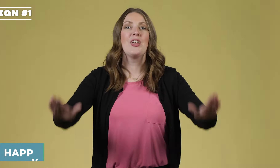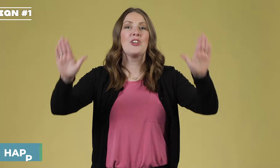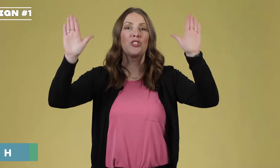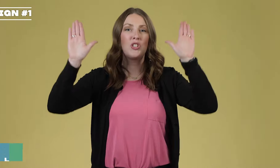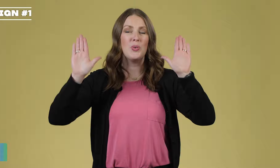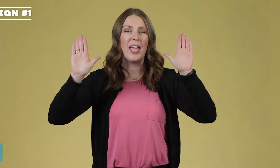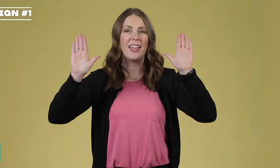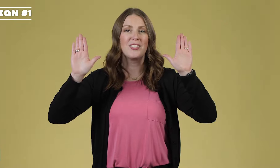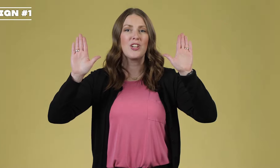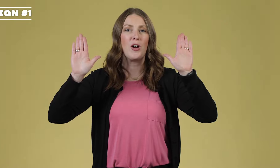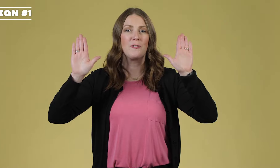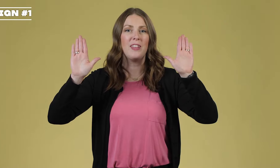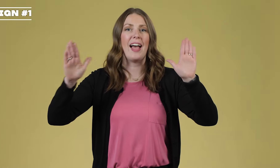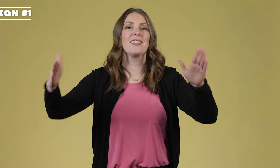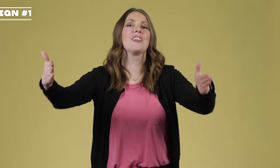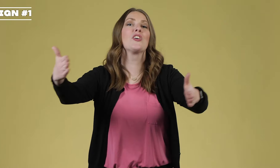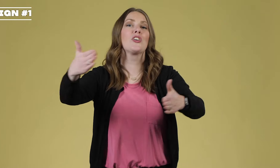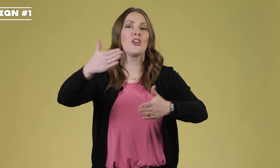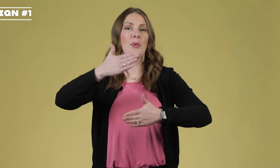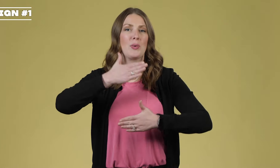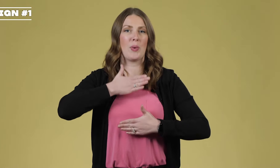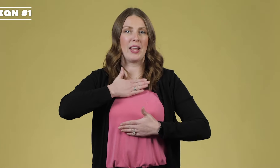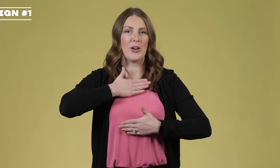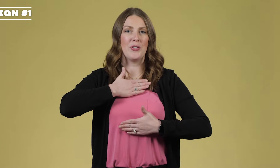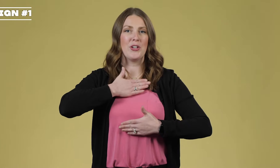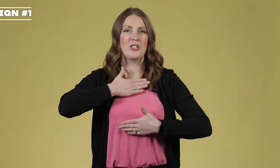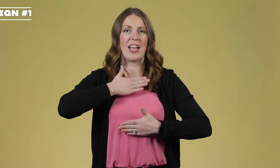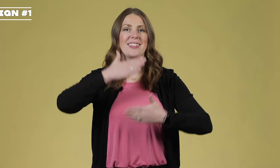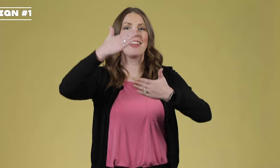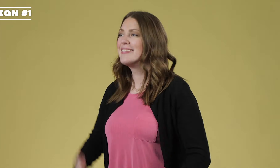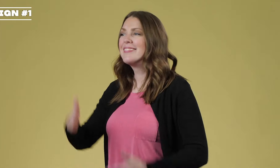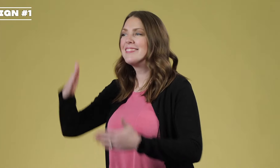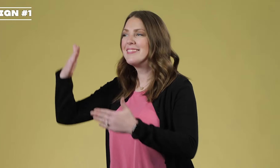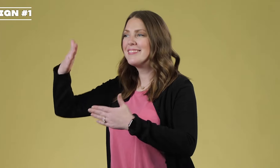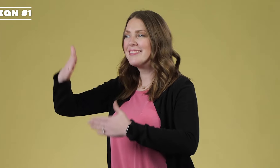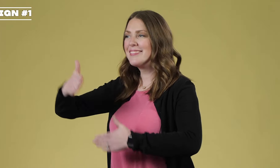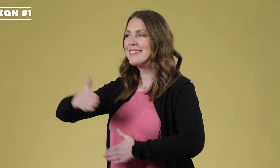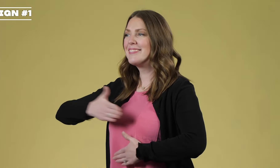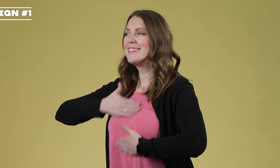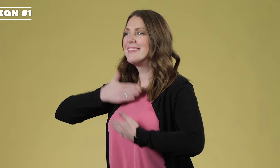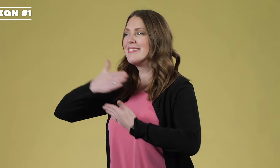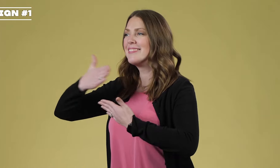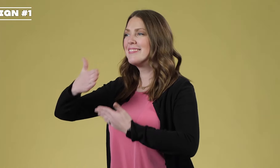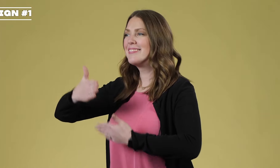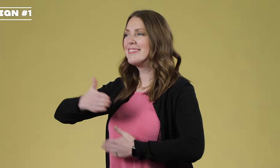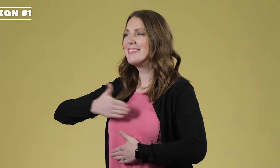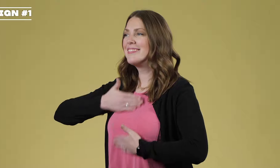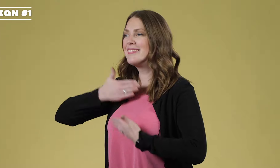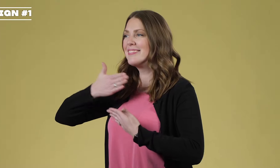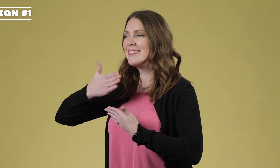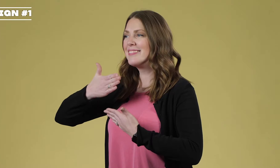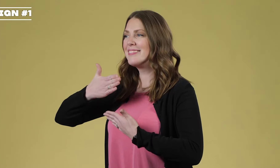your two hands are flat going right over your chest coming up like in a happy motion